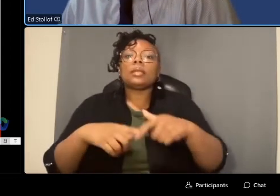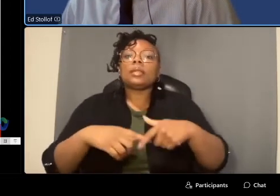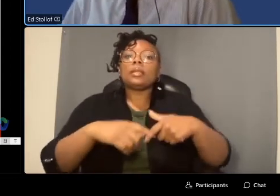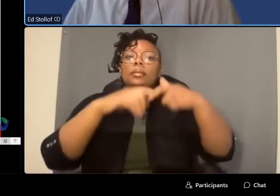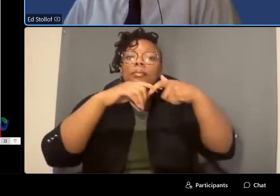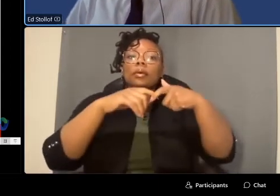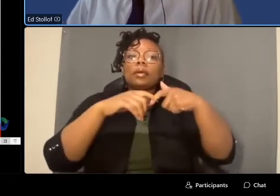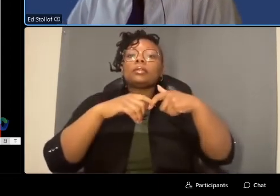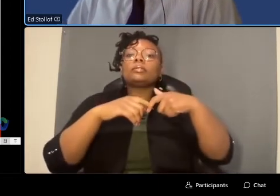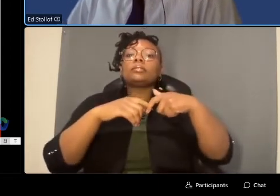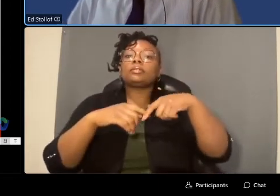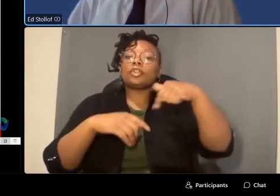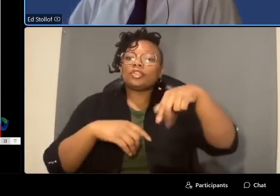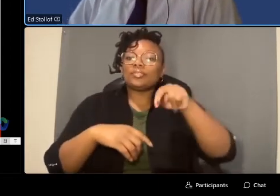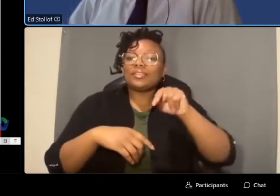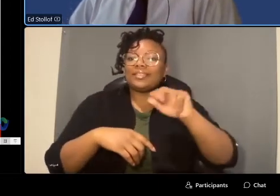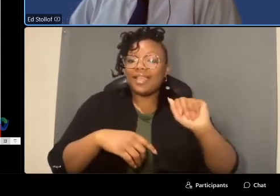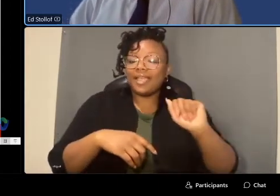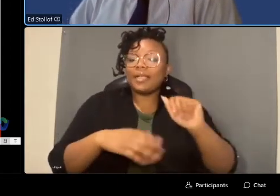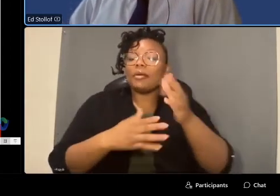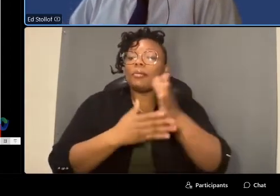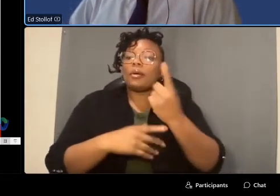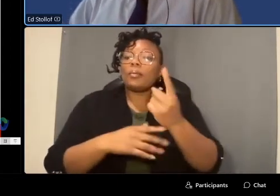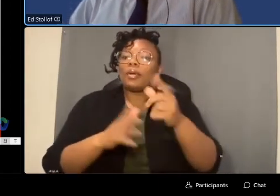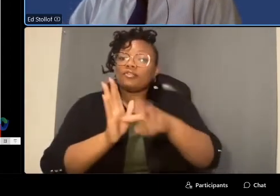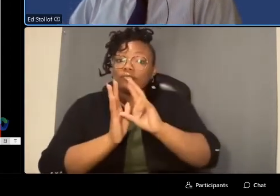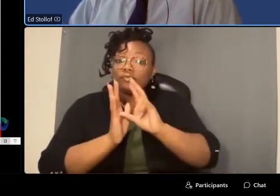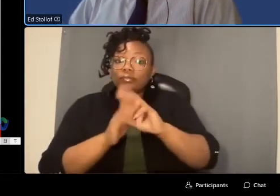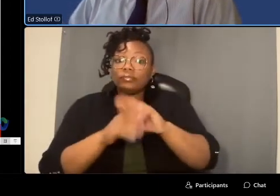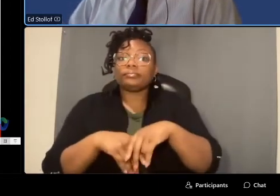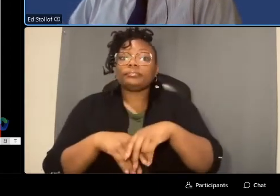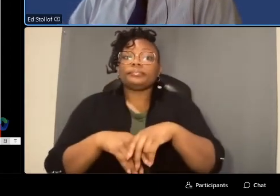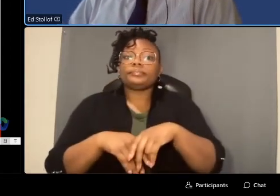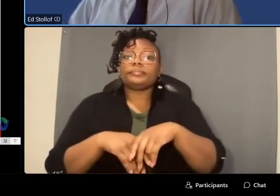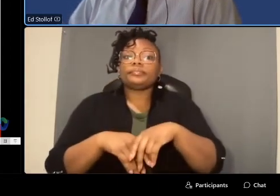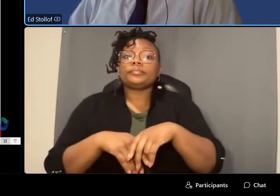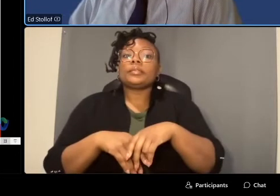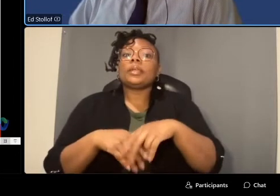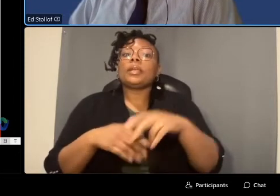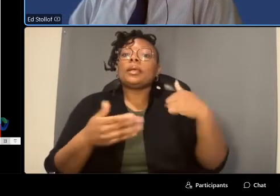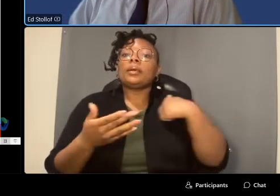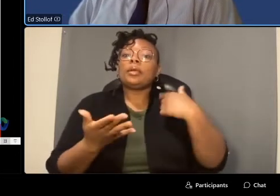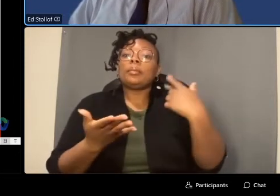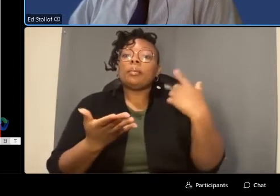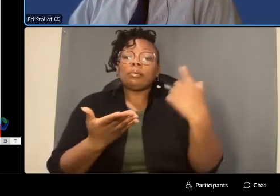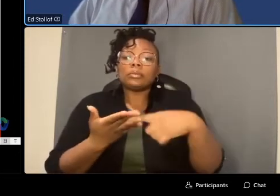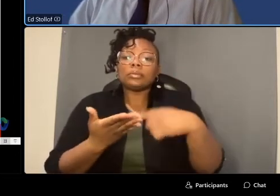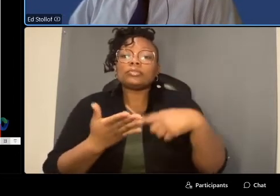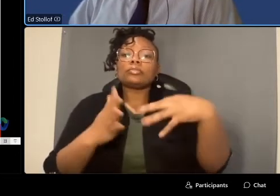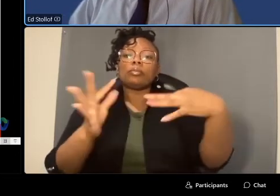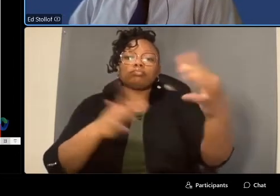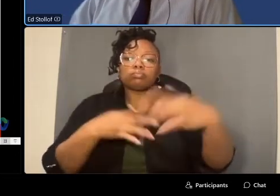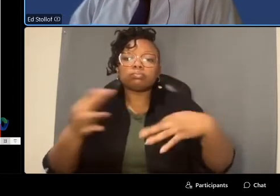questions and comments on part one on the overview we'll walk through or go through the concept maps